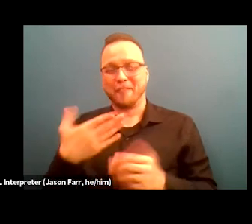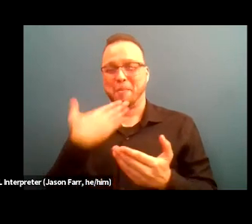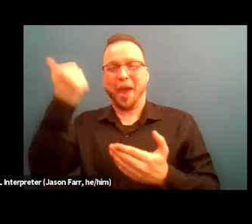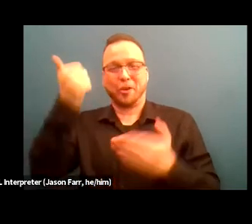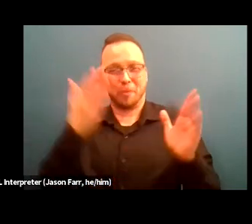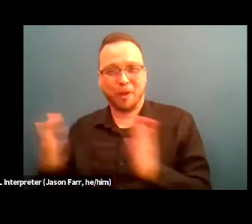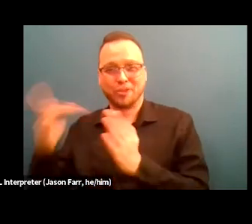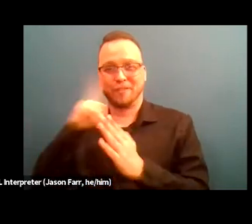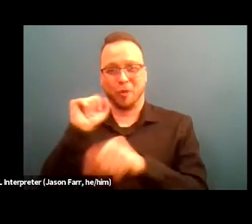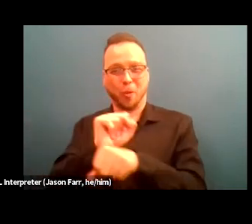to do work in homeless services.